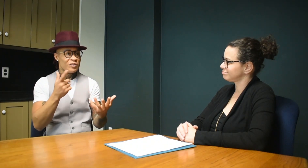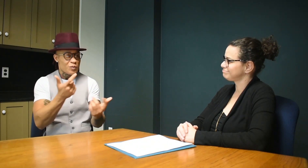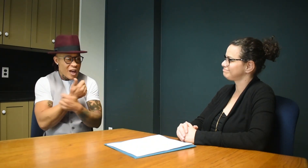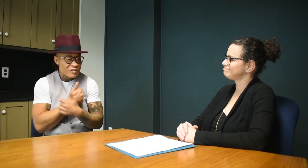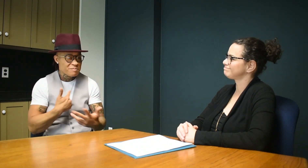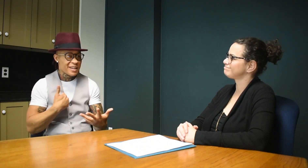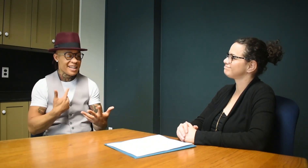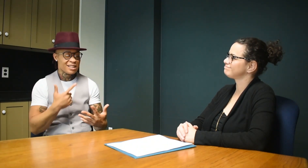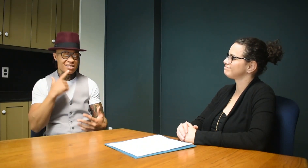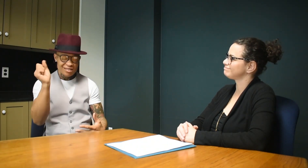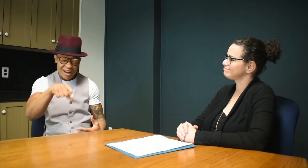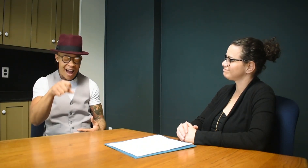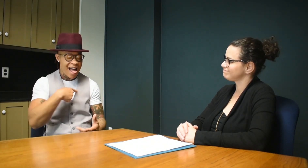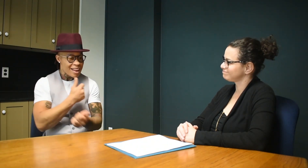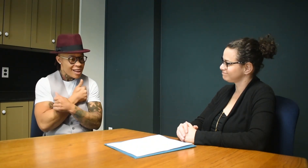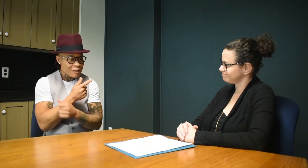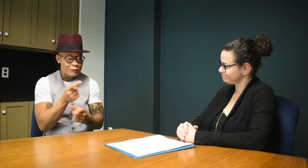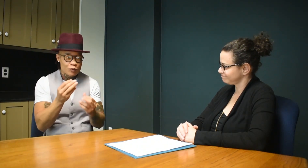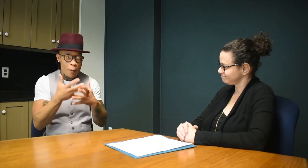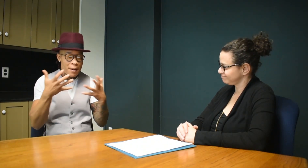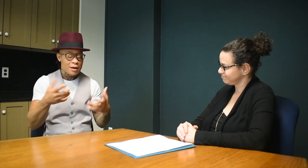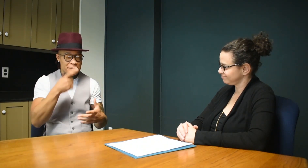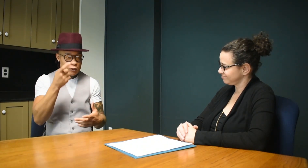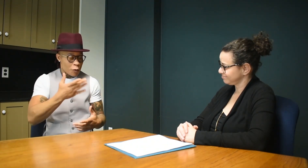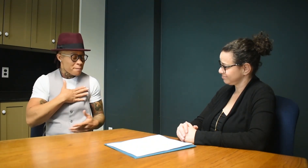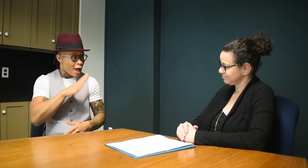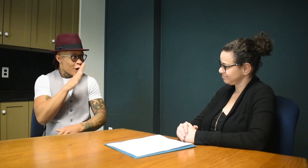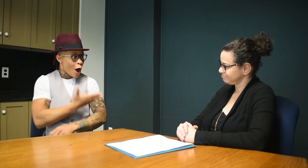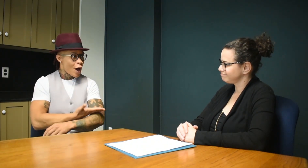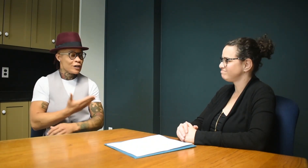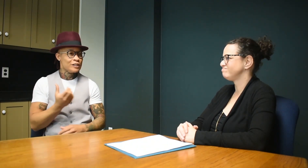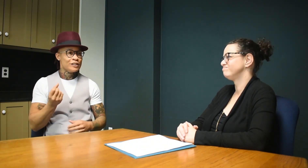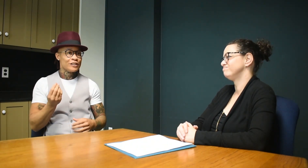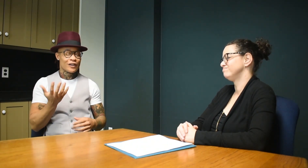I said, "You love me?" She said, "Yes! I love you so much because you're my daughter."